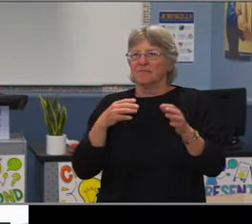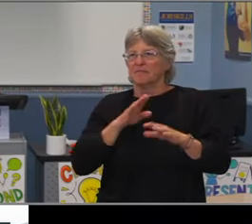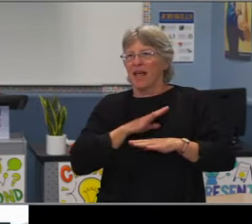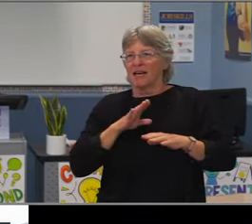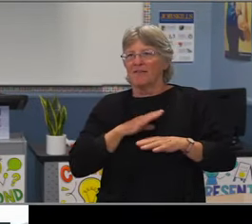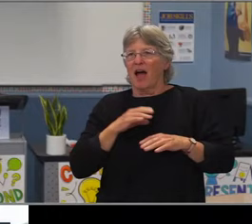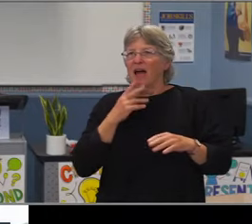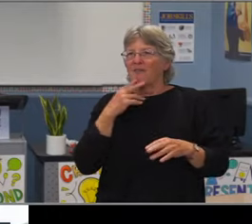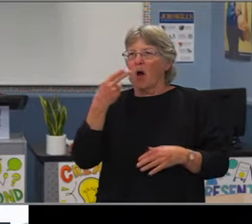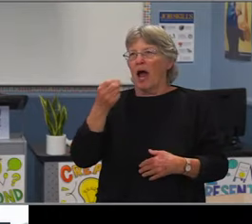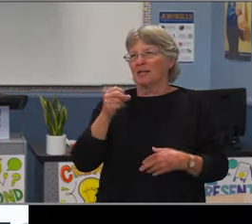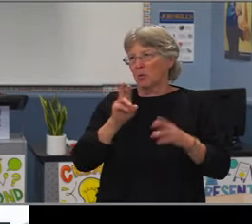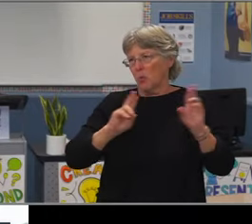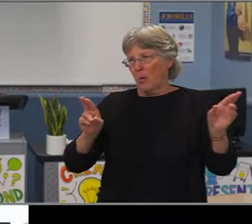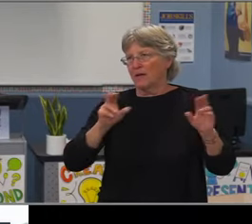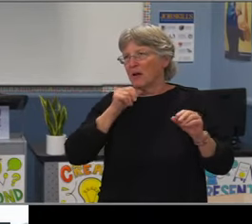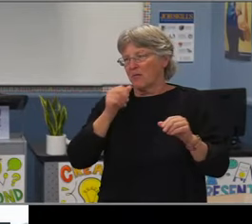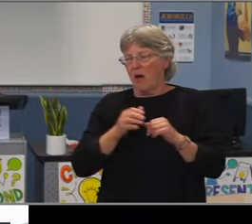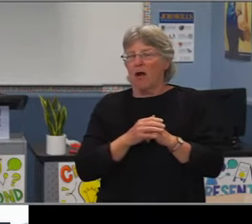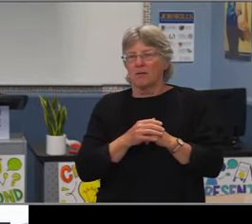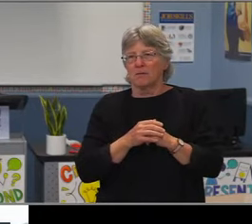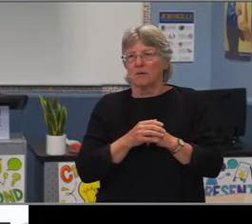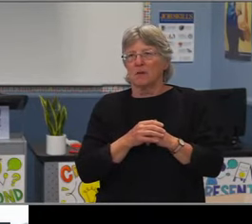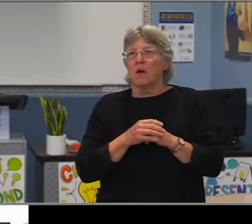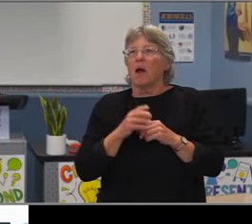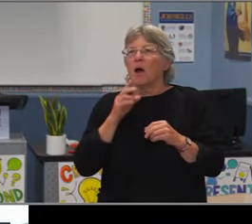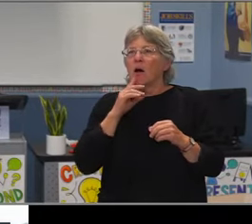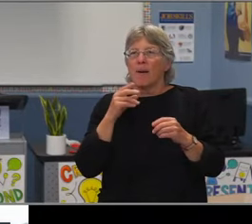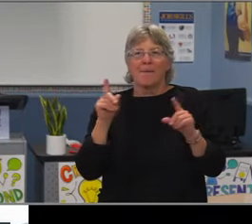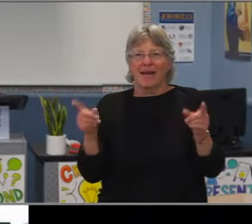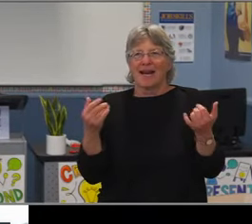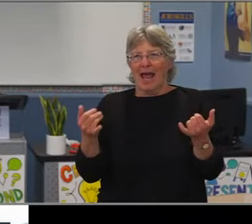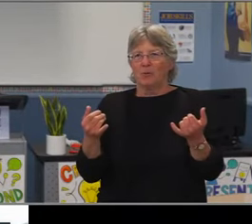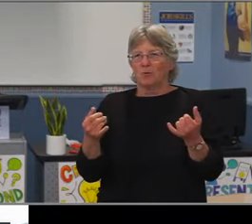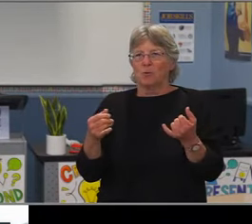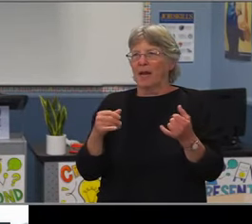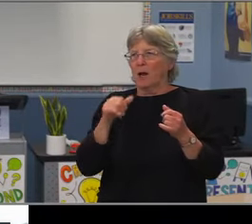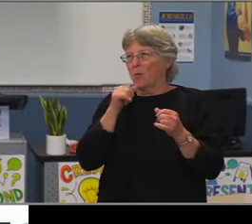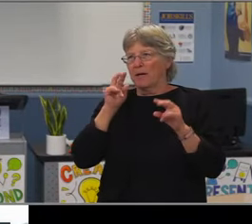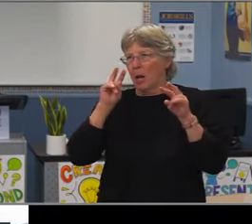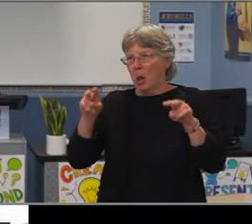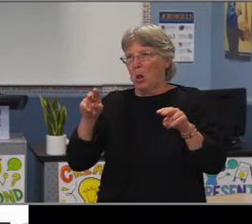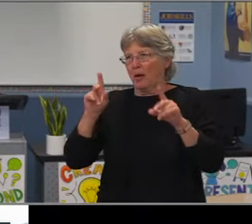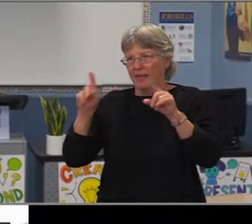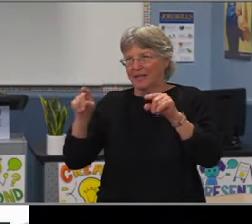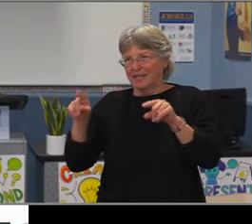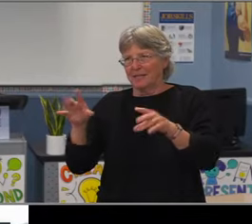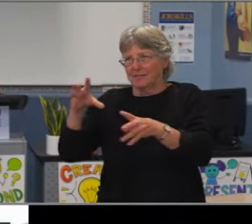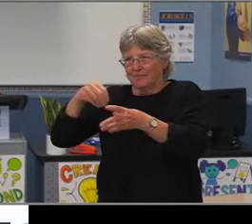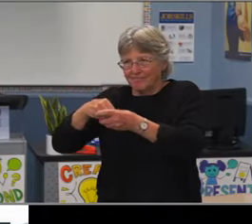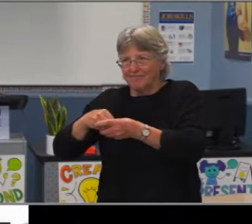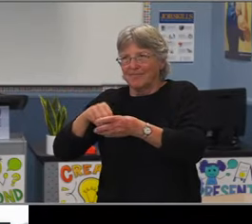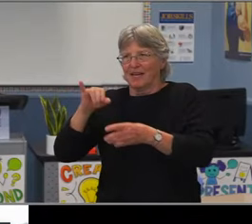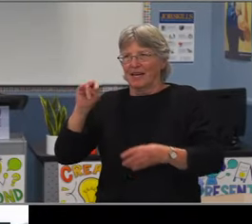no matter what their situation is, what neighborhood they live in, what middle school they came from to really strive to work,